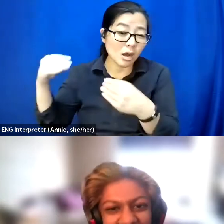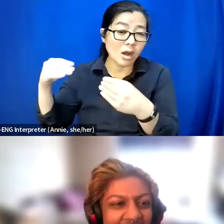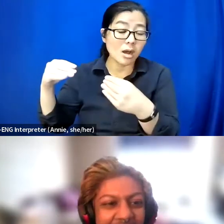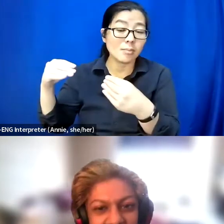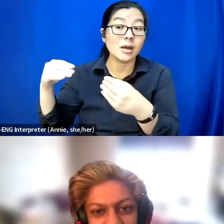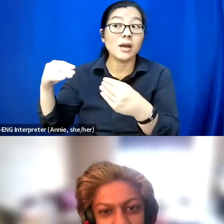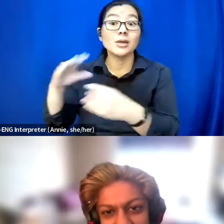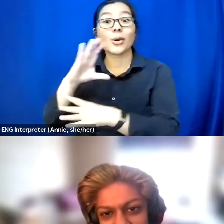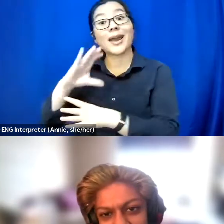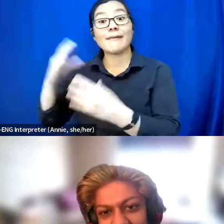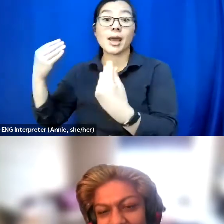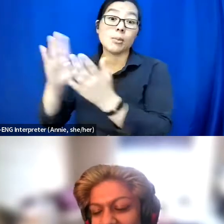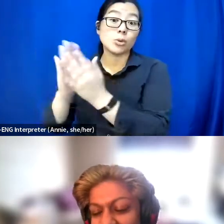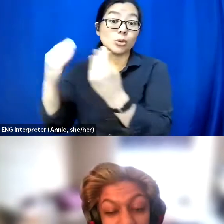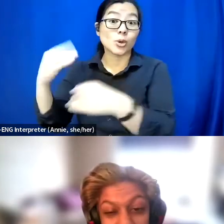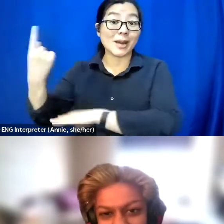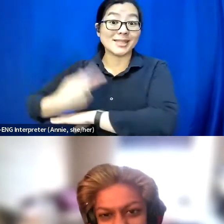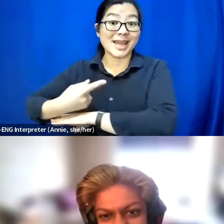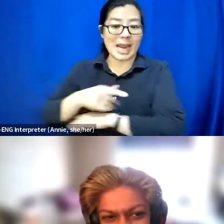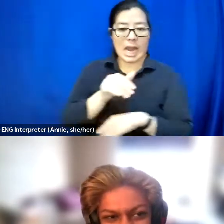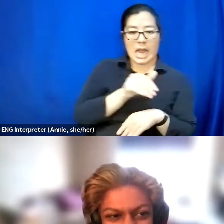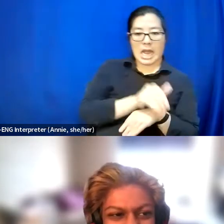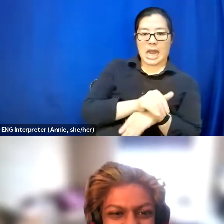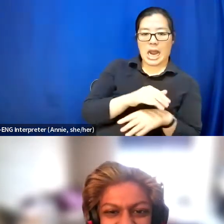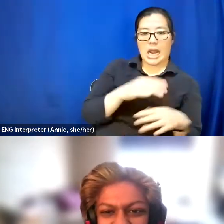At least pre-pandemic at times.